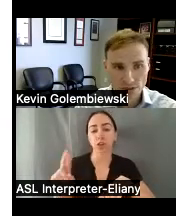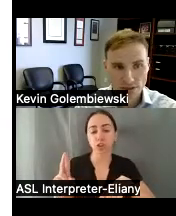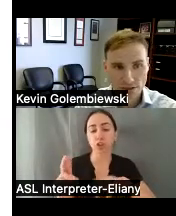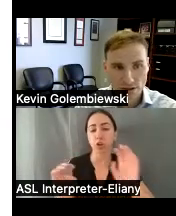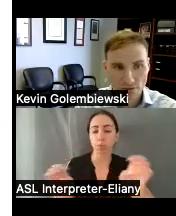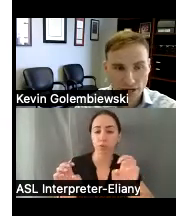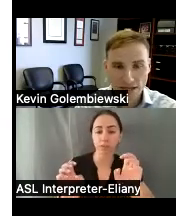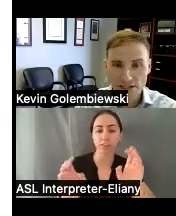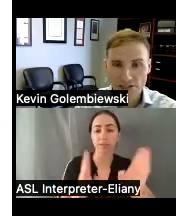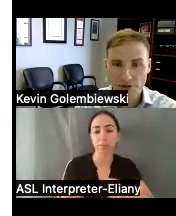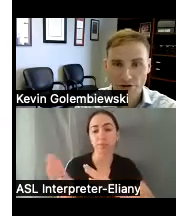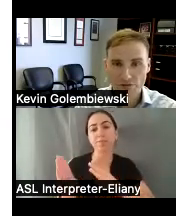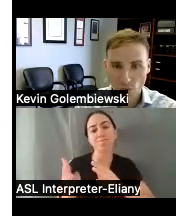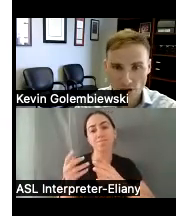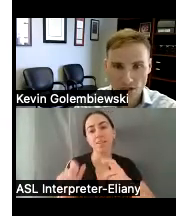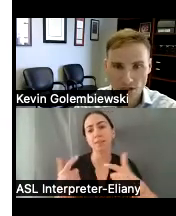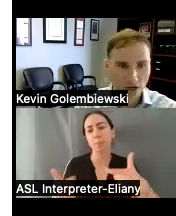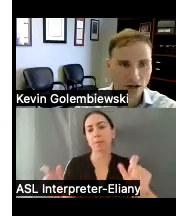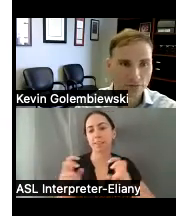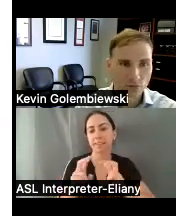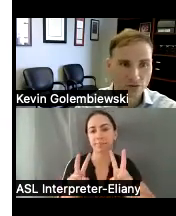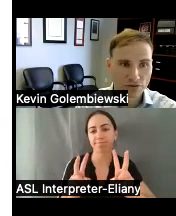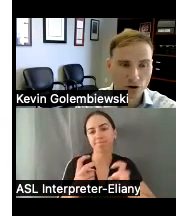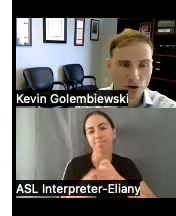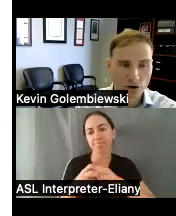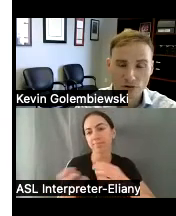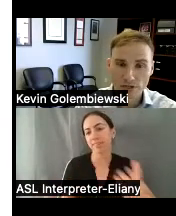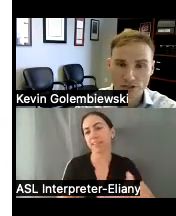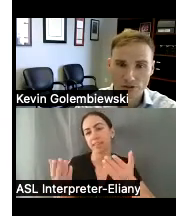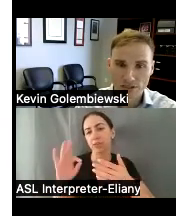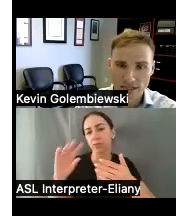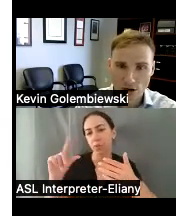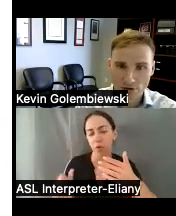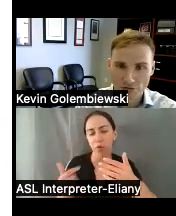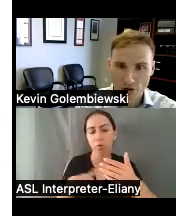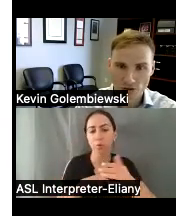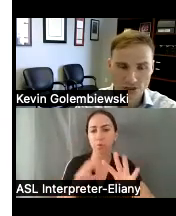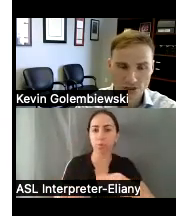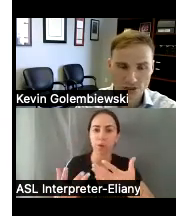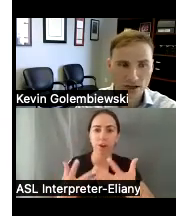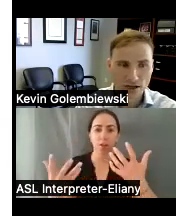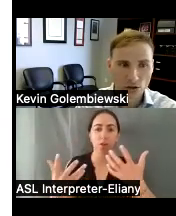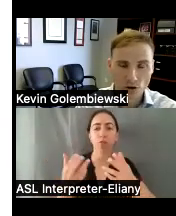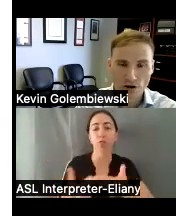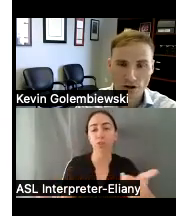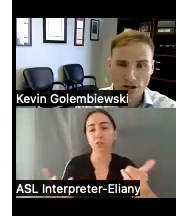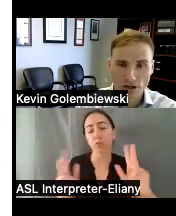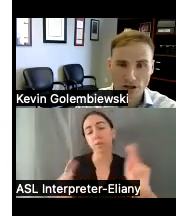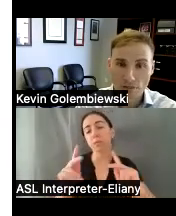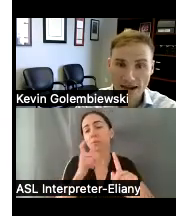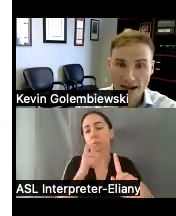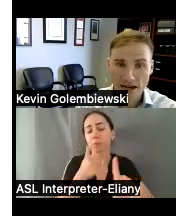a big issue here in Florida we've devoted a lot of resources to helping folks who were impacted